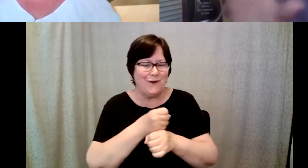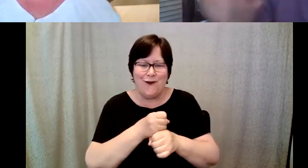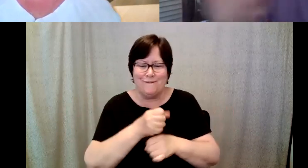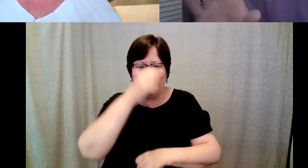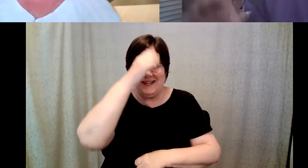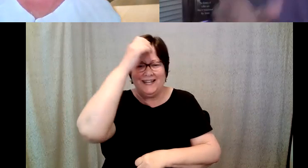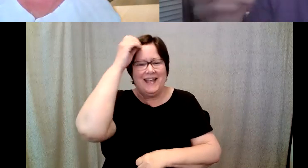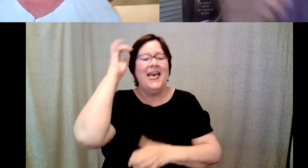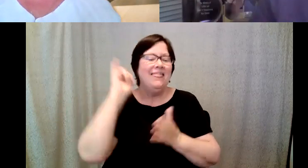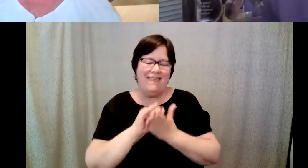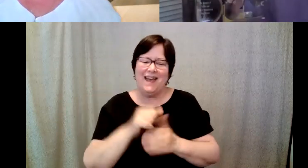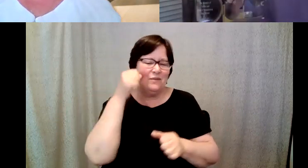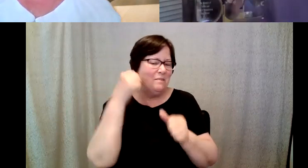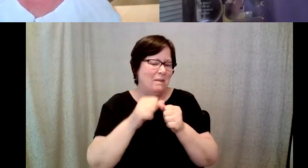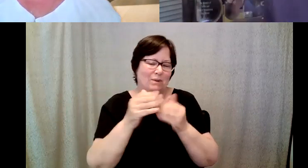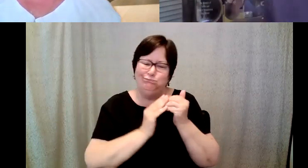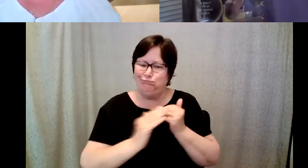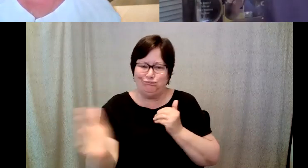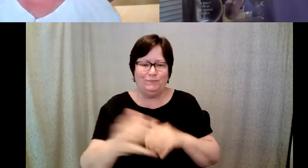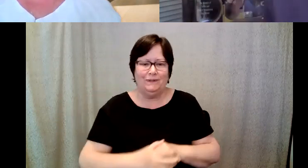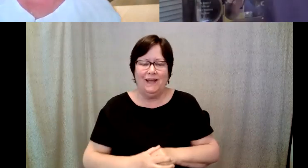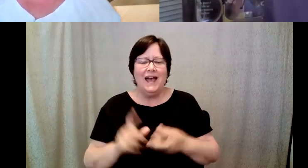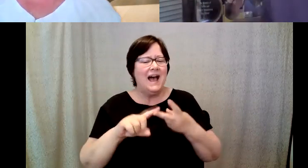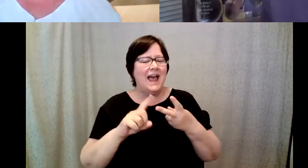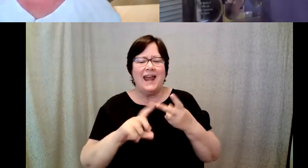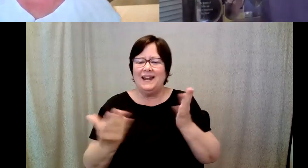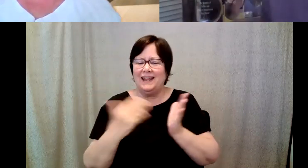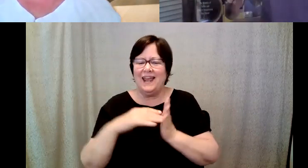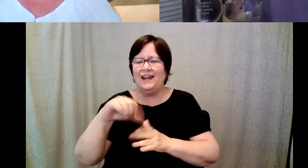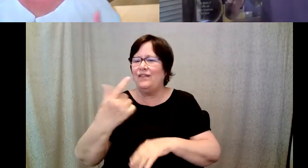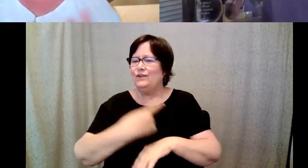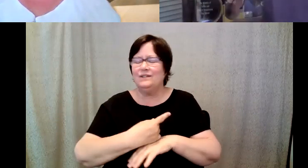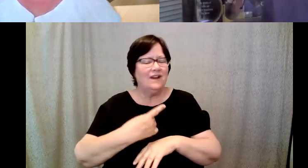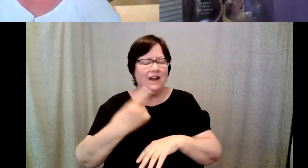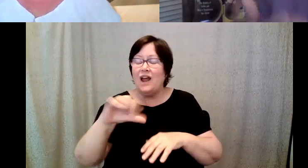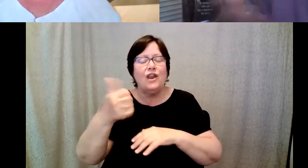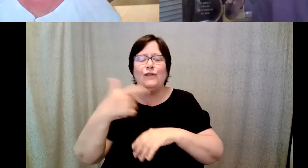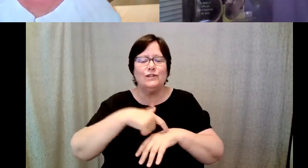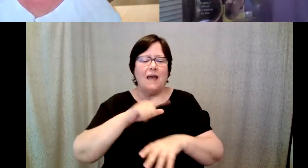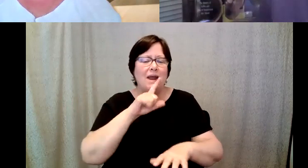i'll never forget it, I had it one other time, and it was equally it was equally delicious and the second time I had it.